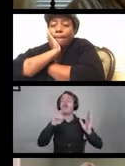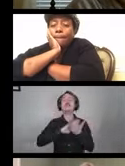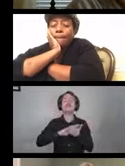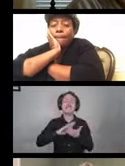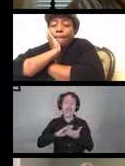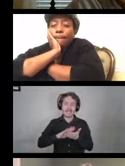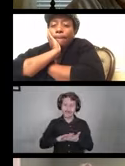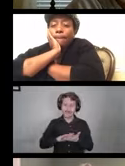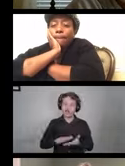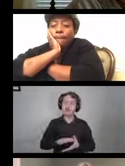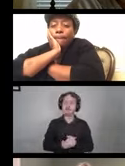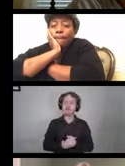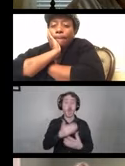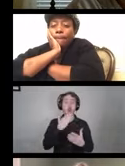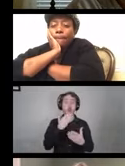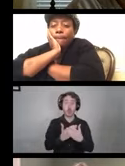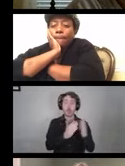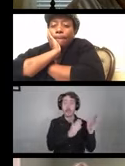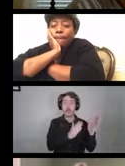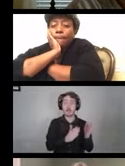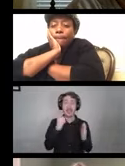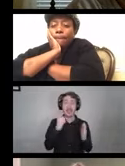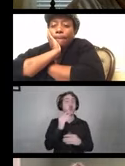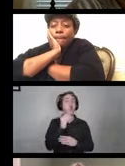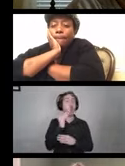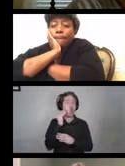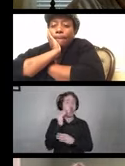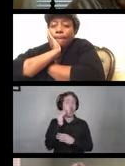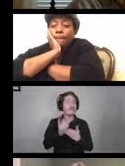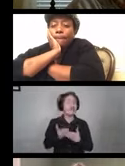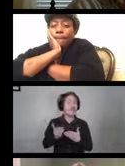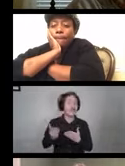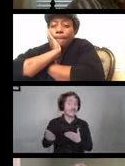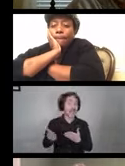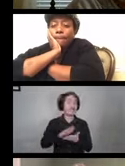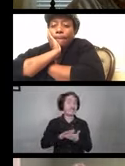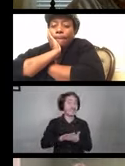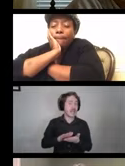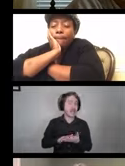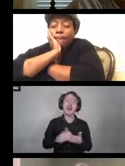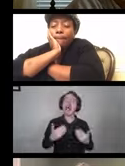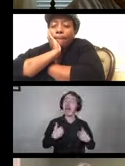A good plan for home device sanitization includes procedures based on compliance